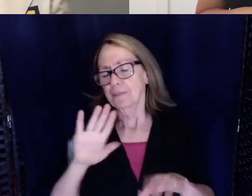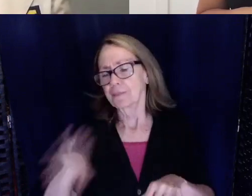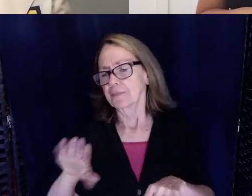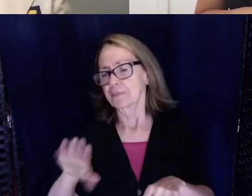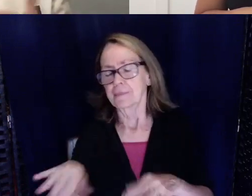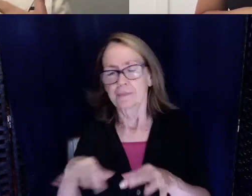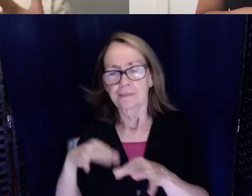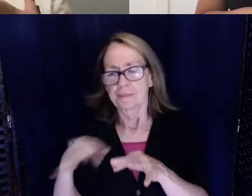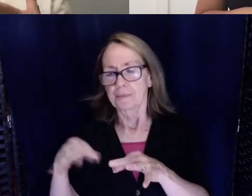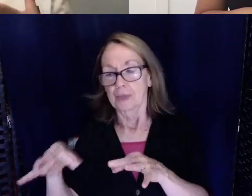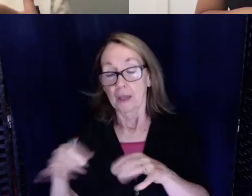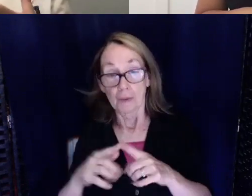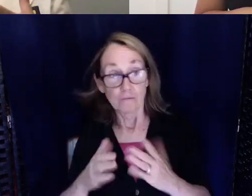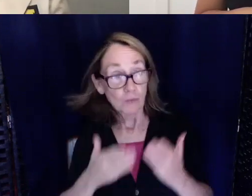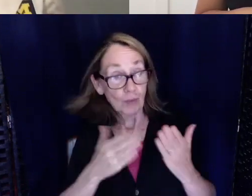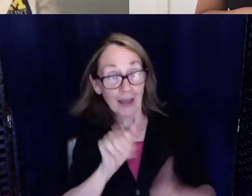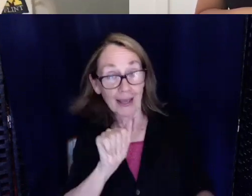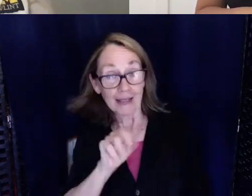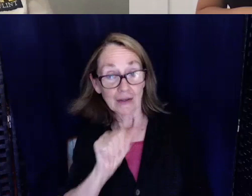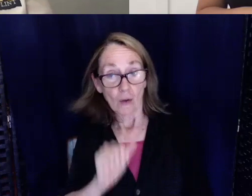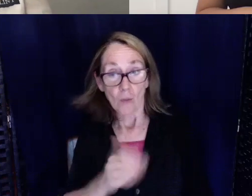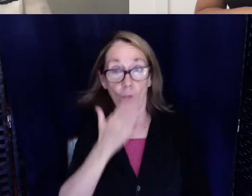But once you mention the ADA and they're like oh oh